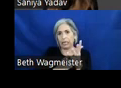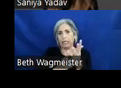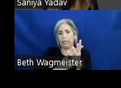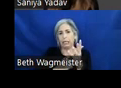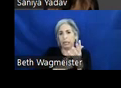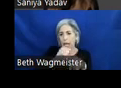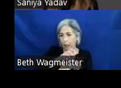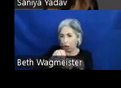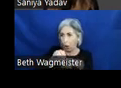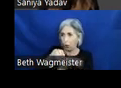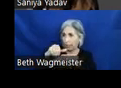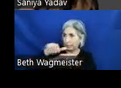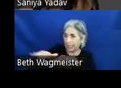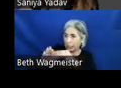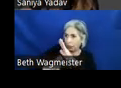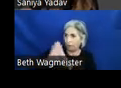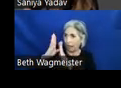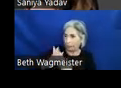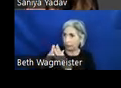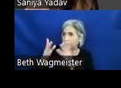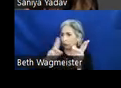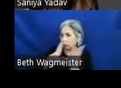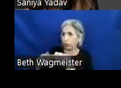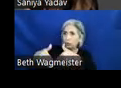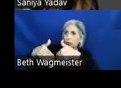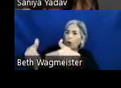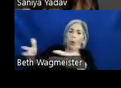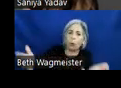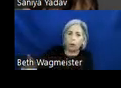developers and it is shipped, ready to go. Changes can be made in one place and reflected